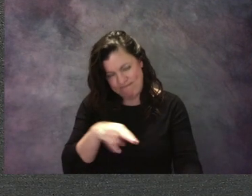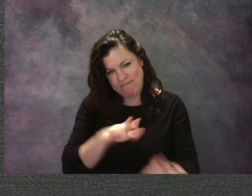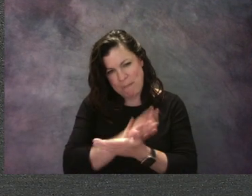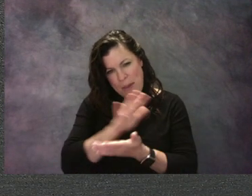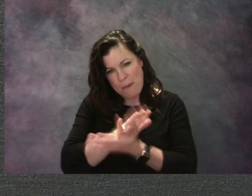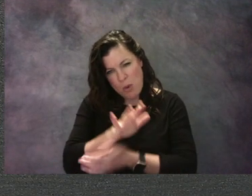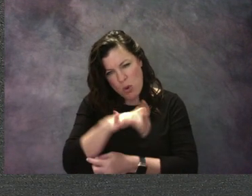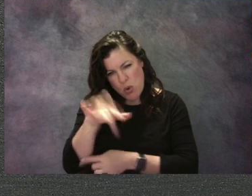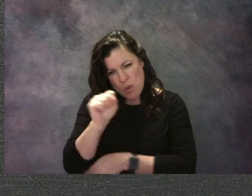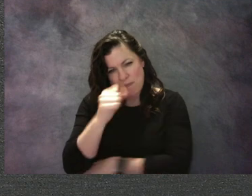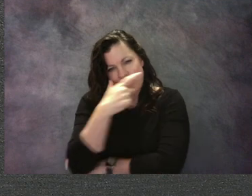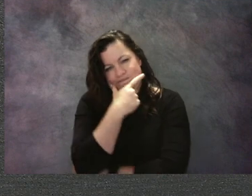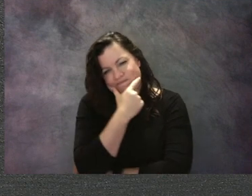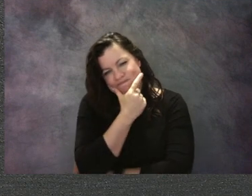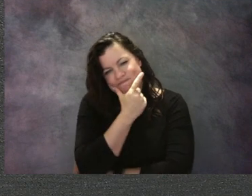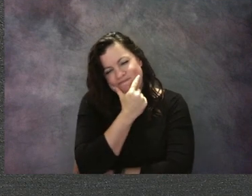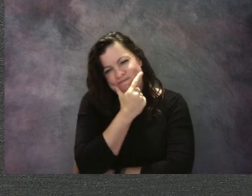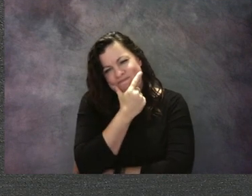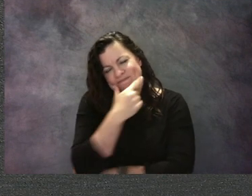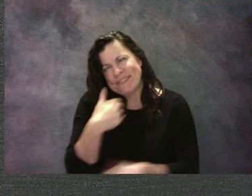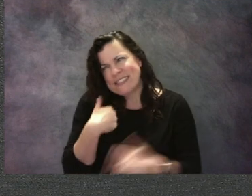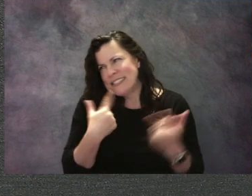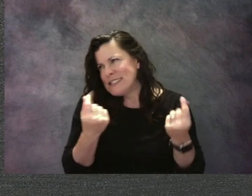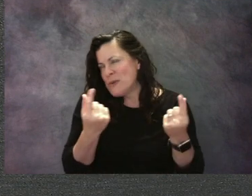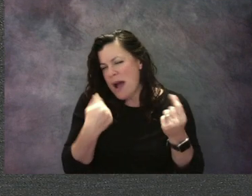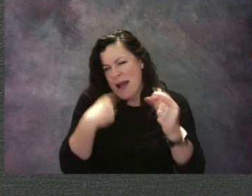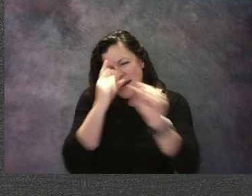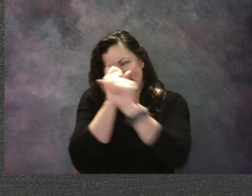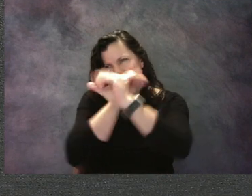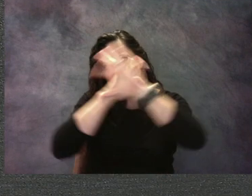Her fingers froze on her crayon. Where should she begin?